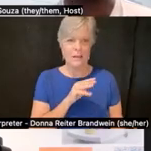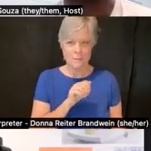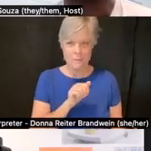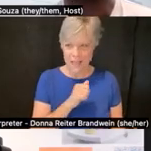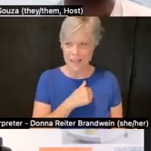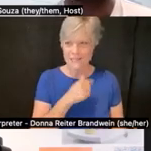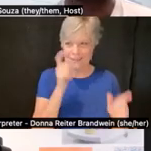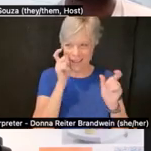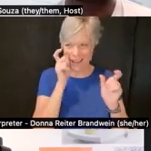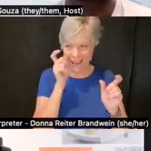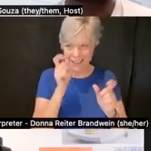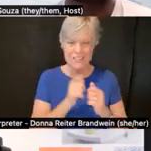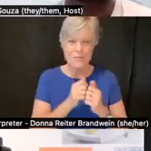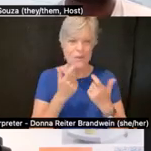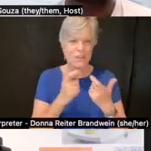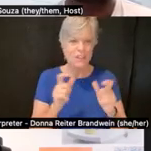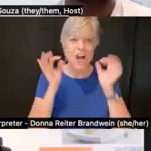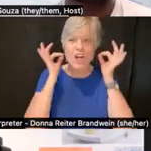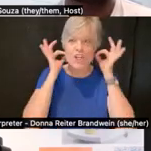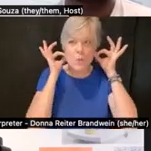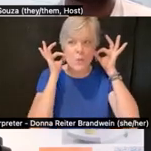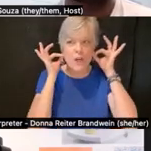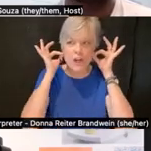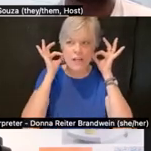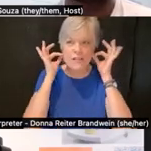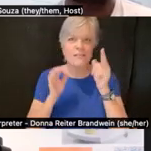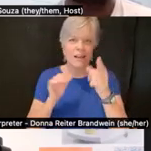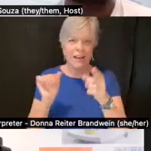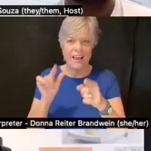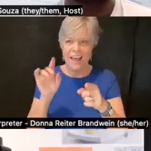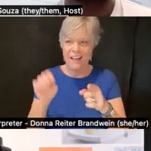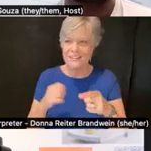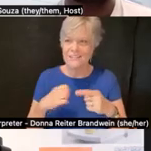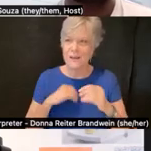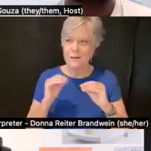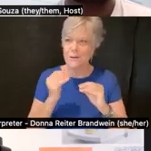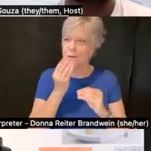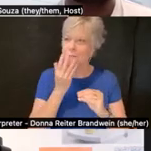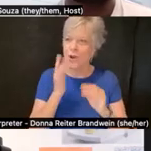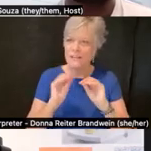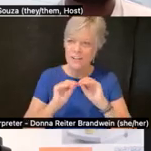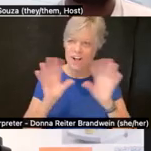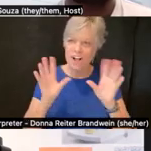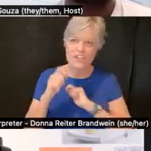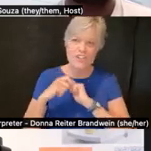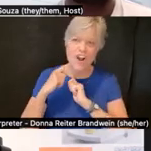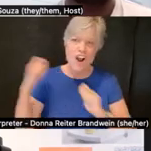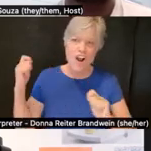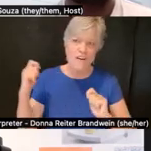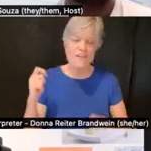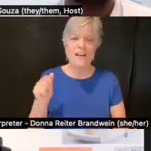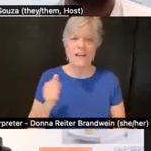with large hoop earrings. Alice is wearing a brightly colored scarf and an army camouflage print jacket.